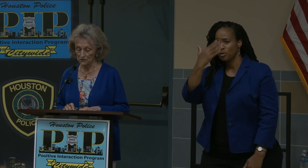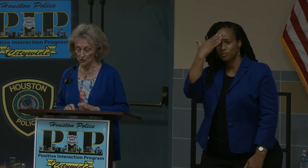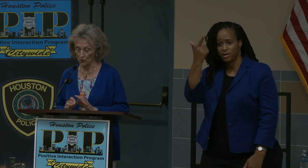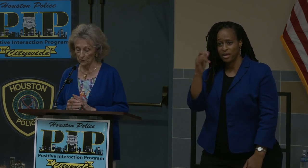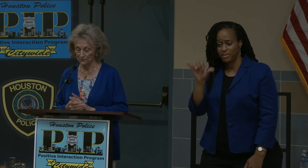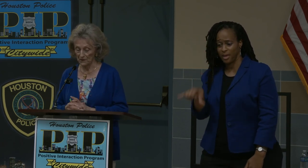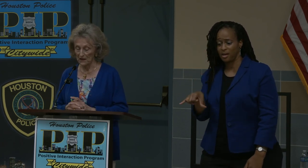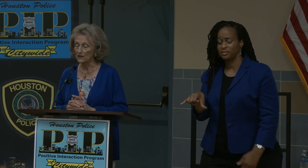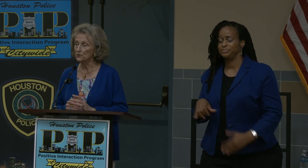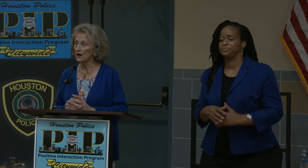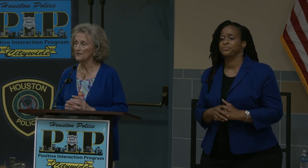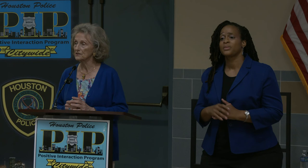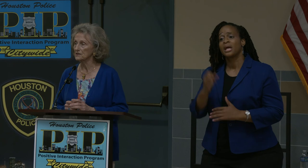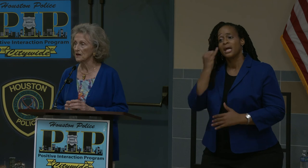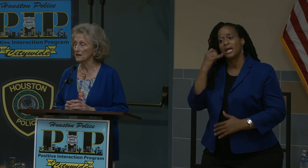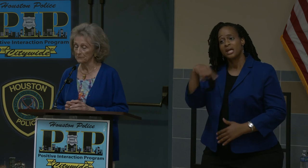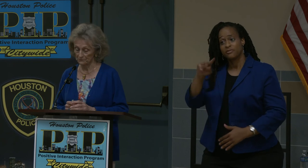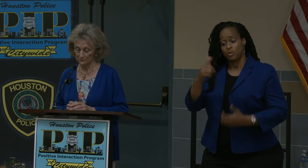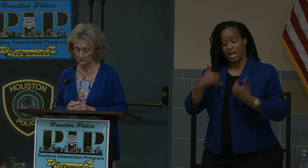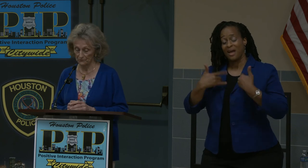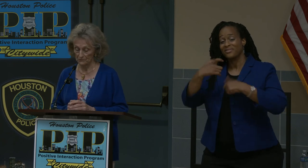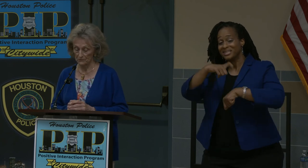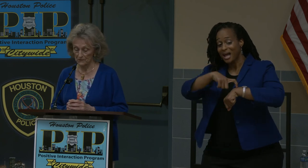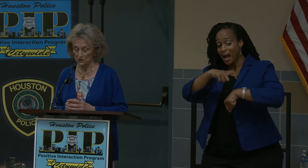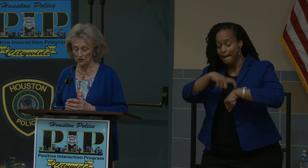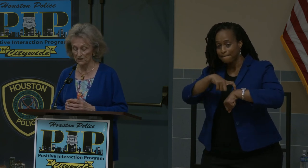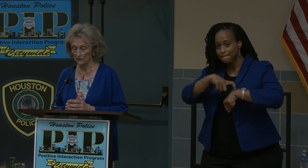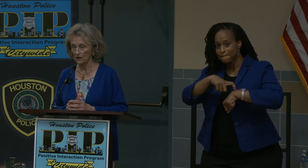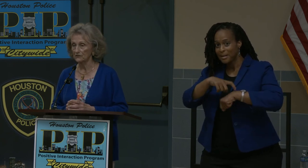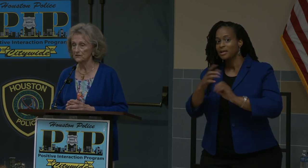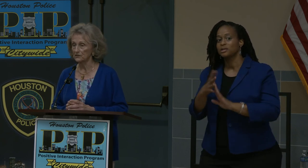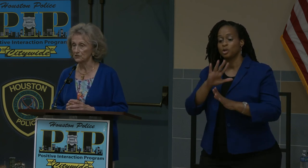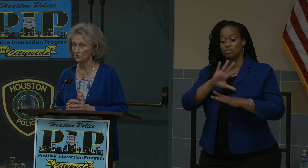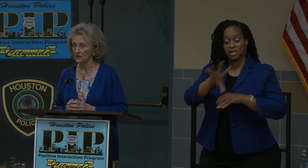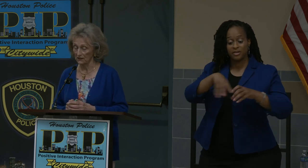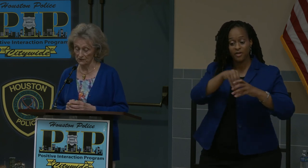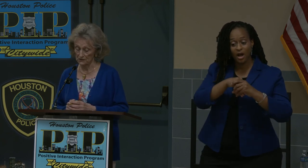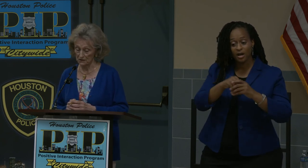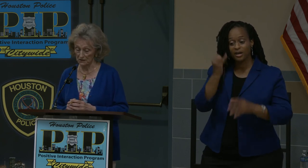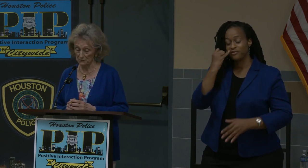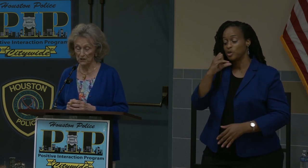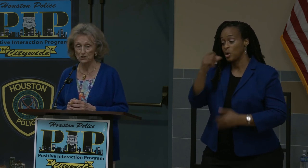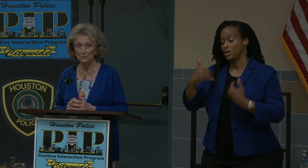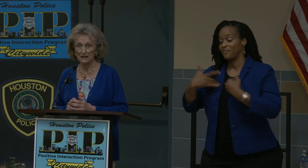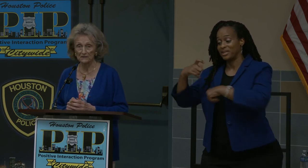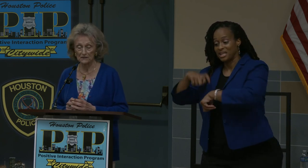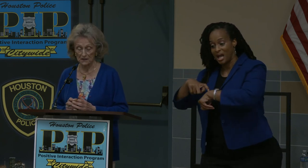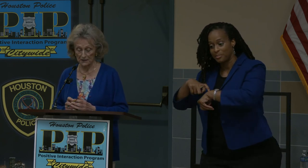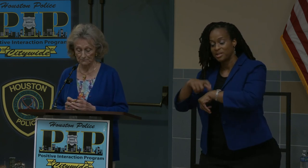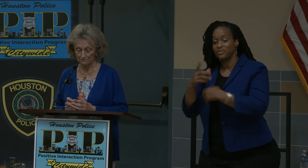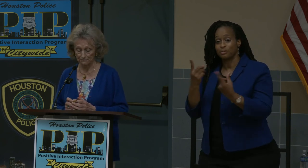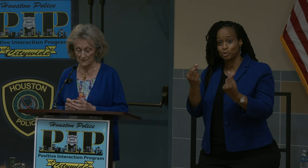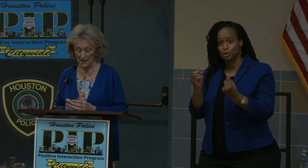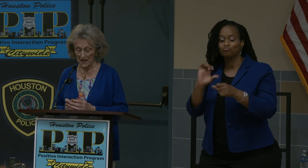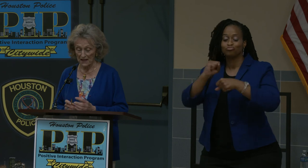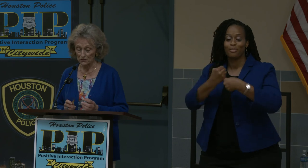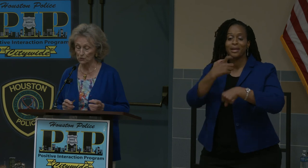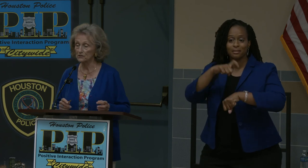so if you have the time you get involved if you don't have the time you make the time it's your